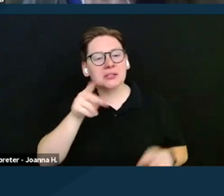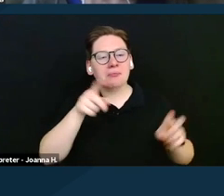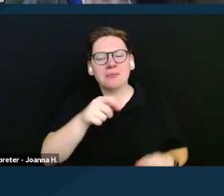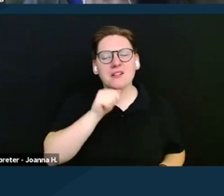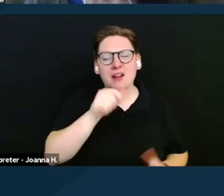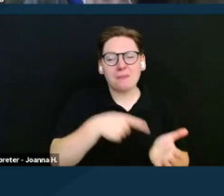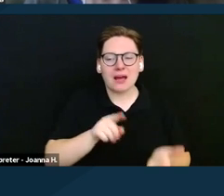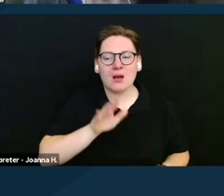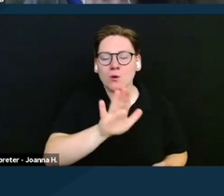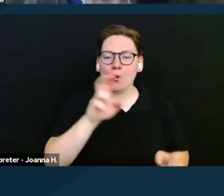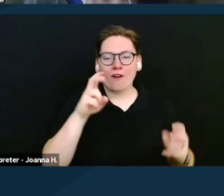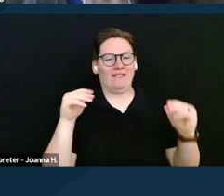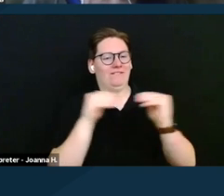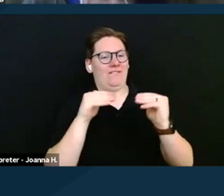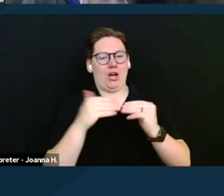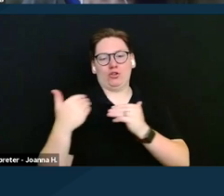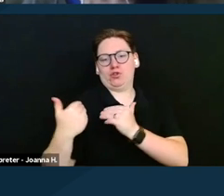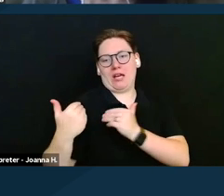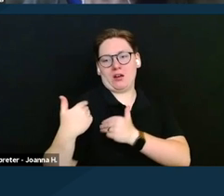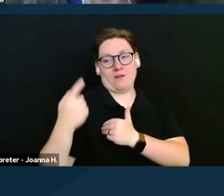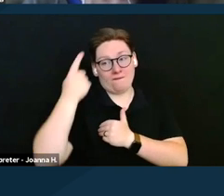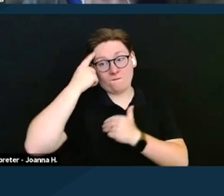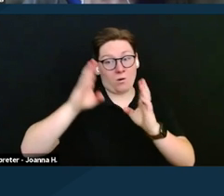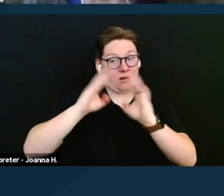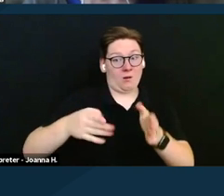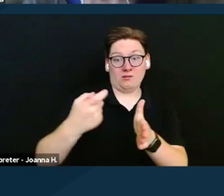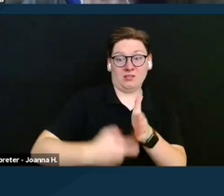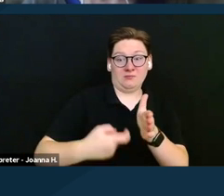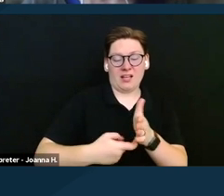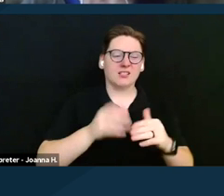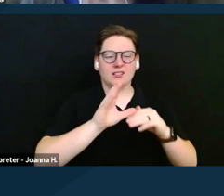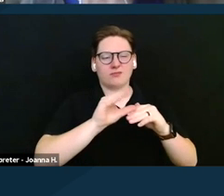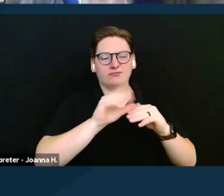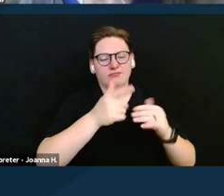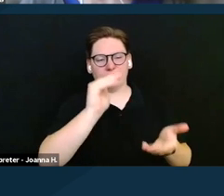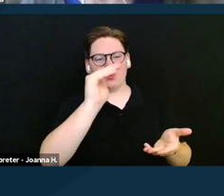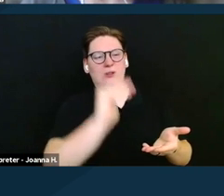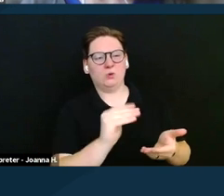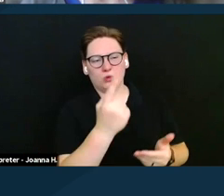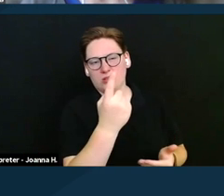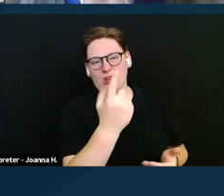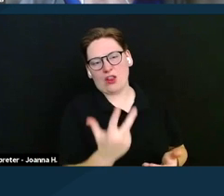of the housing expenses and reduce their benefits by one third under a different rule